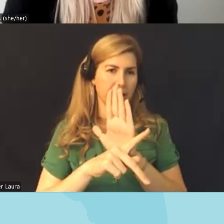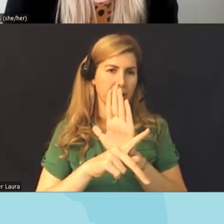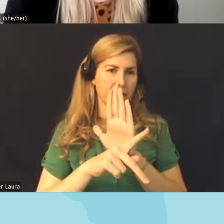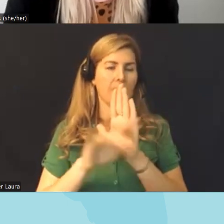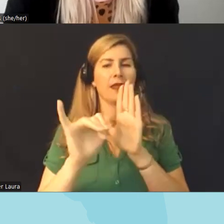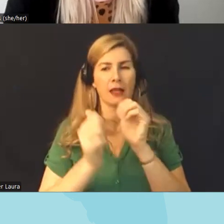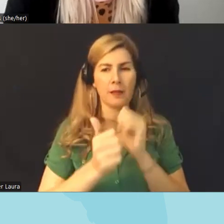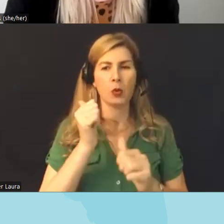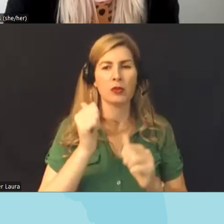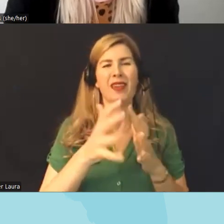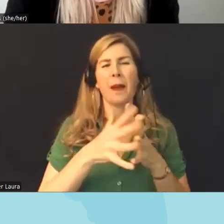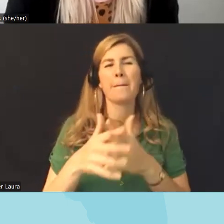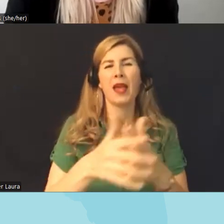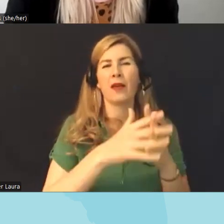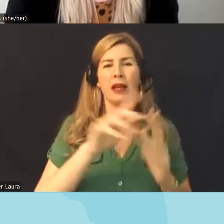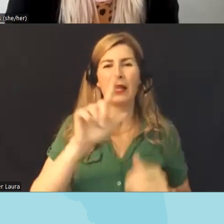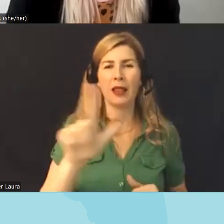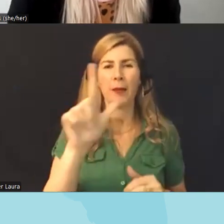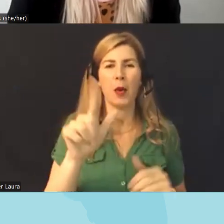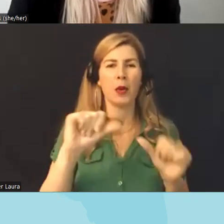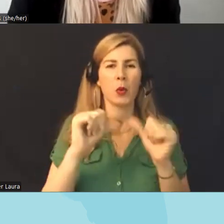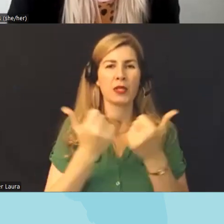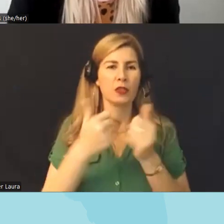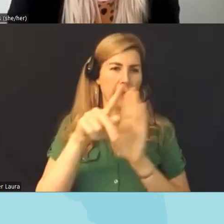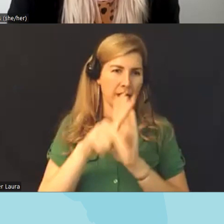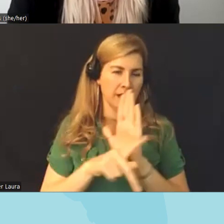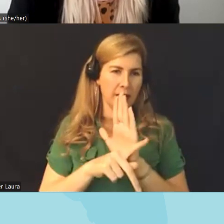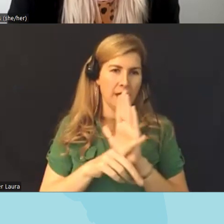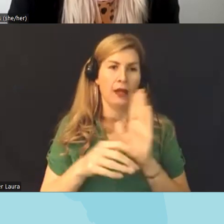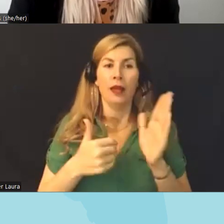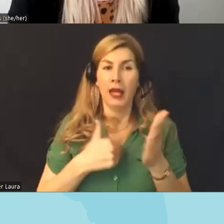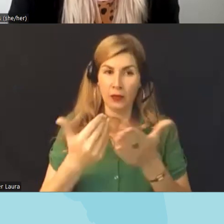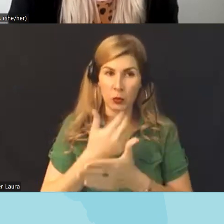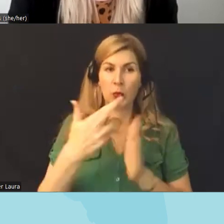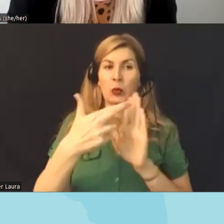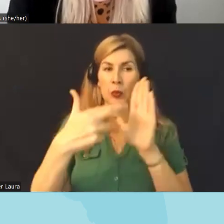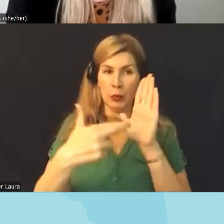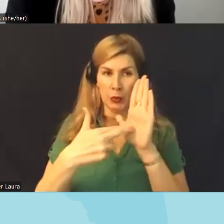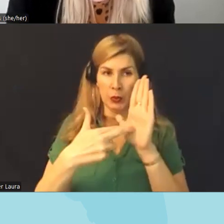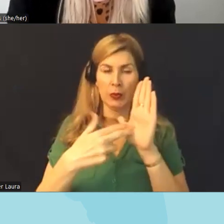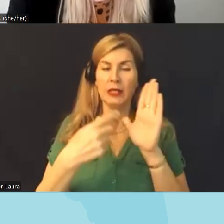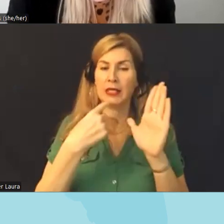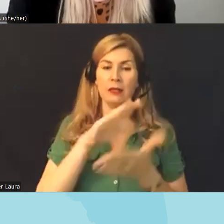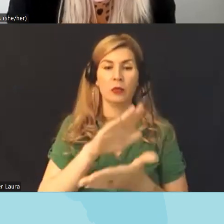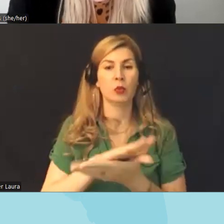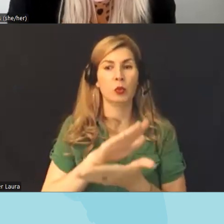associations uh policy uh there is a new rule in effect that requires school districts to have uh